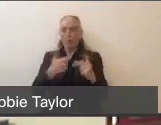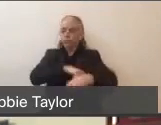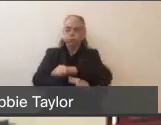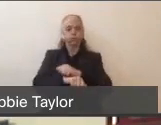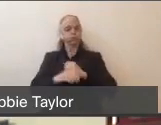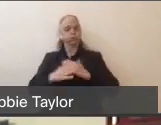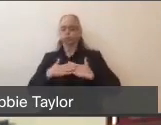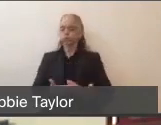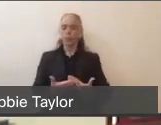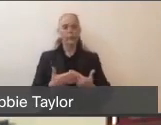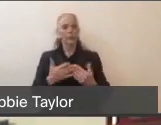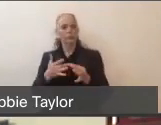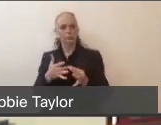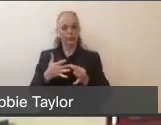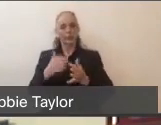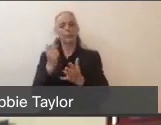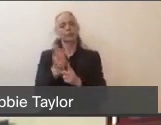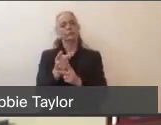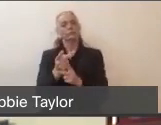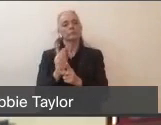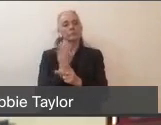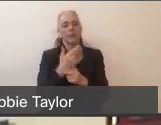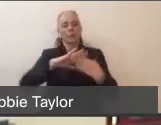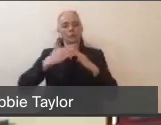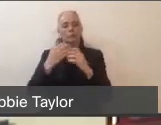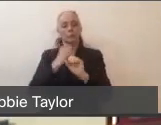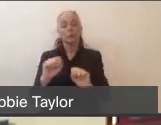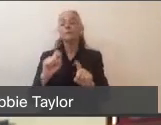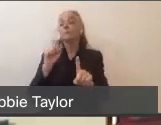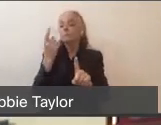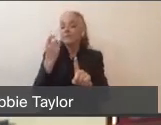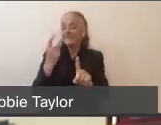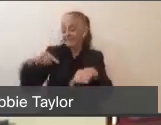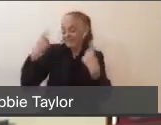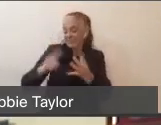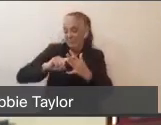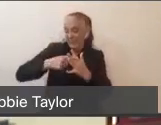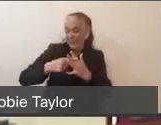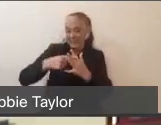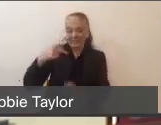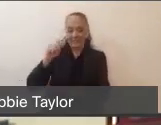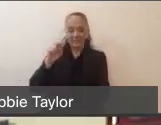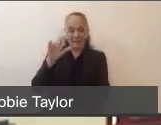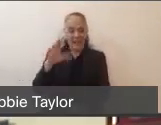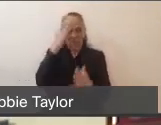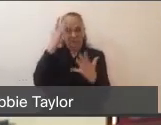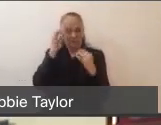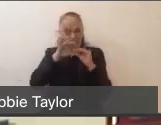From the very beginning of this pandemic, we've been using existing plans that have been built for years